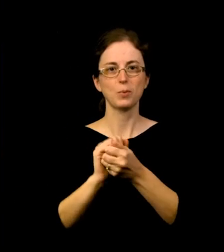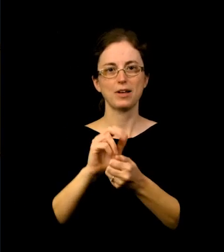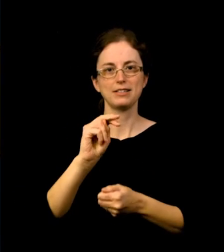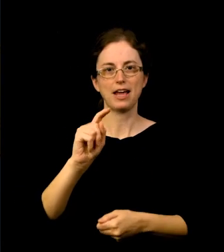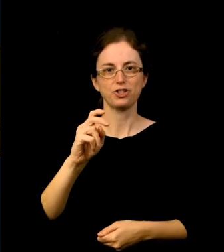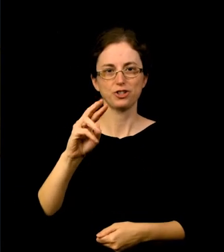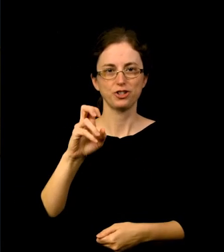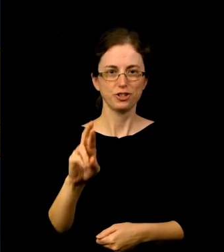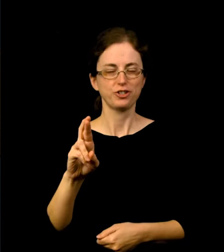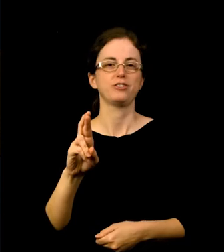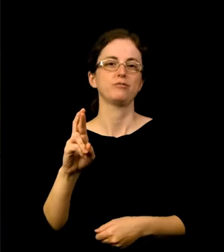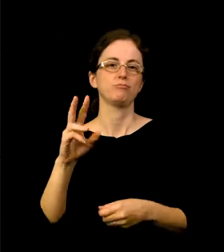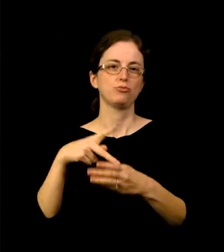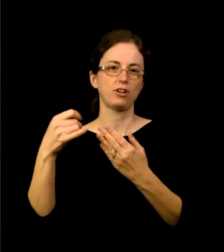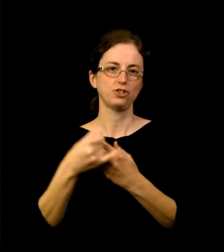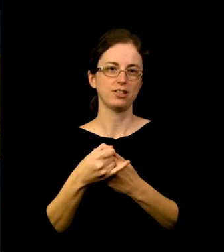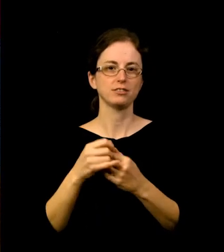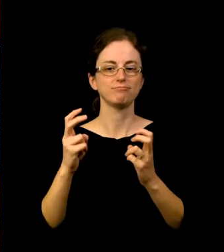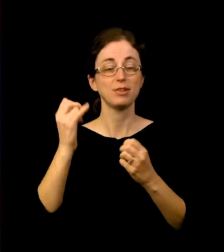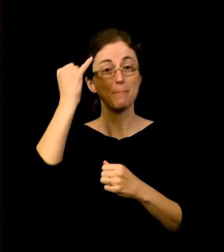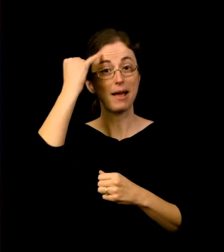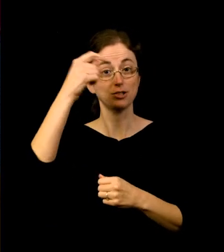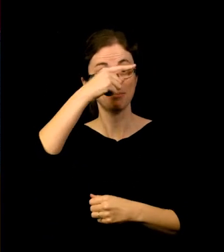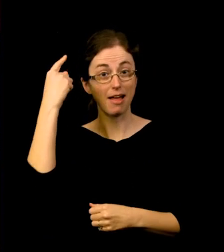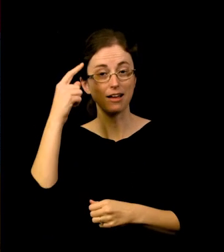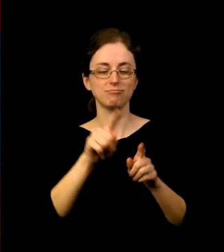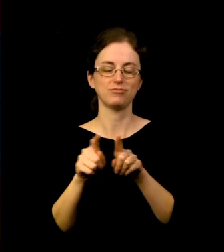Imagine Black, and the Northwest Black Comedy Festival, to name a few.